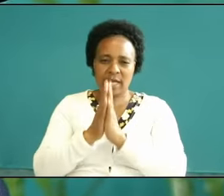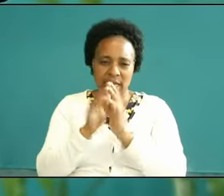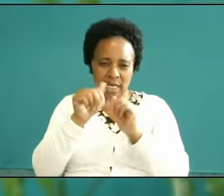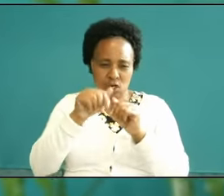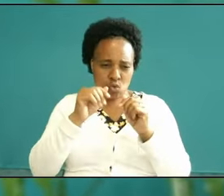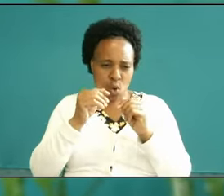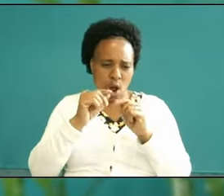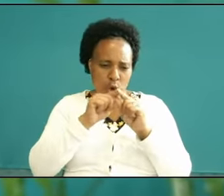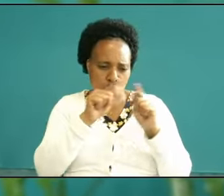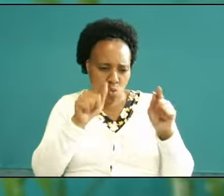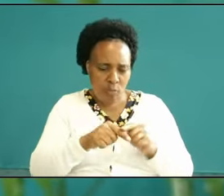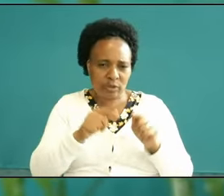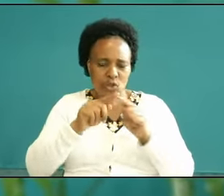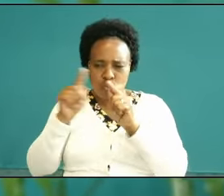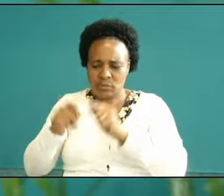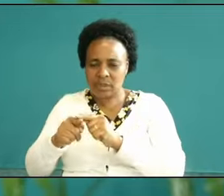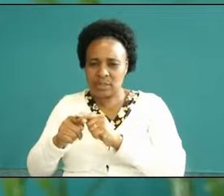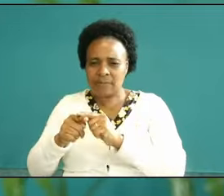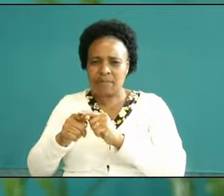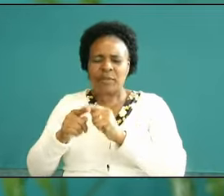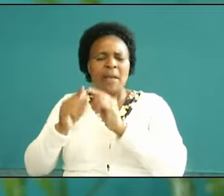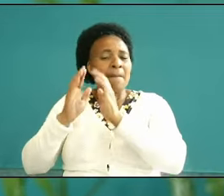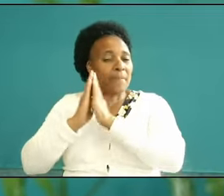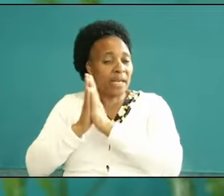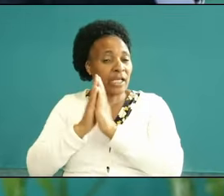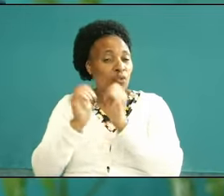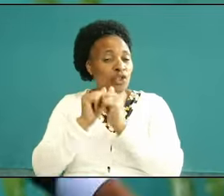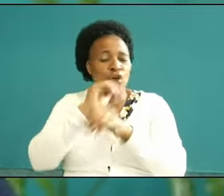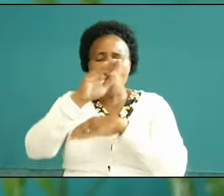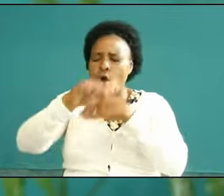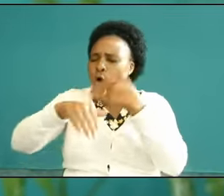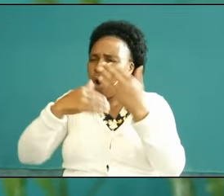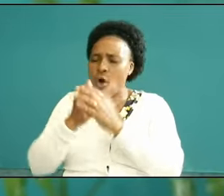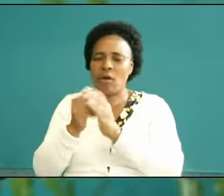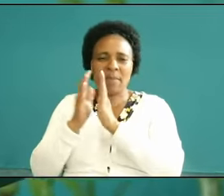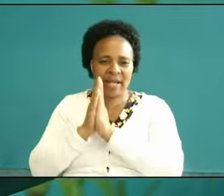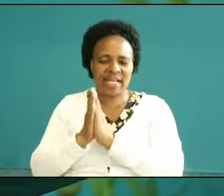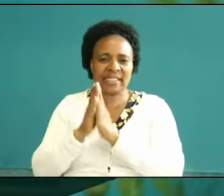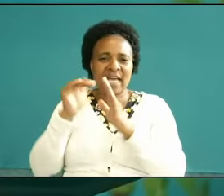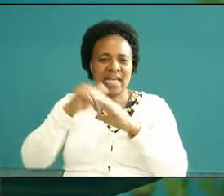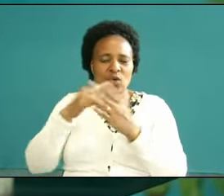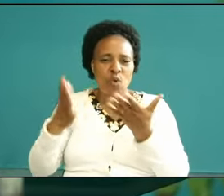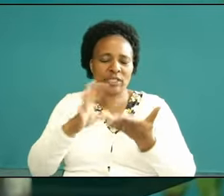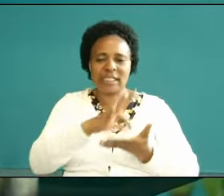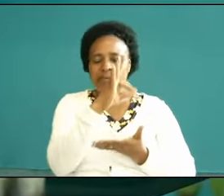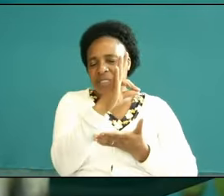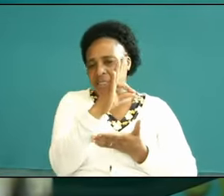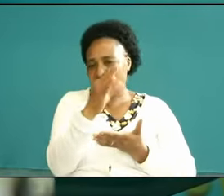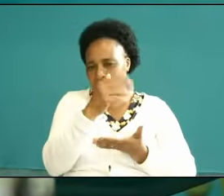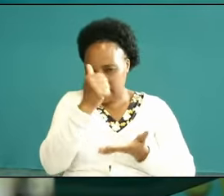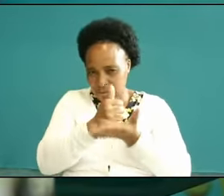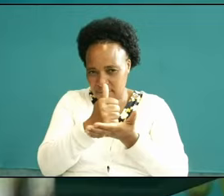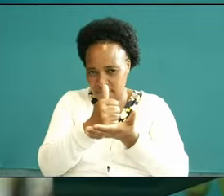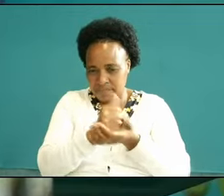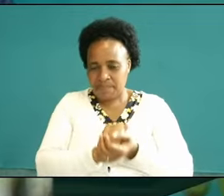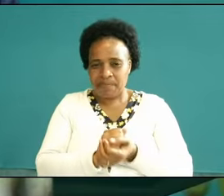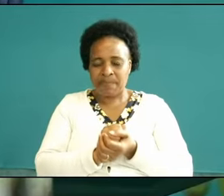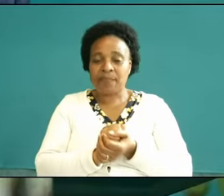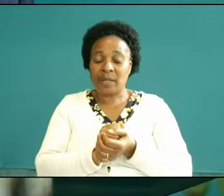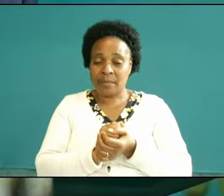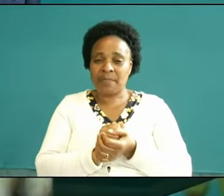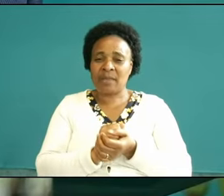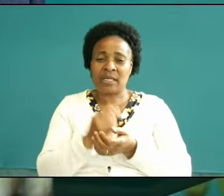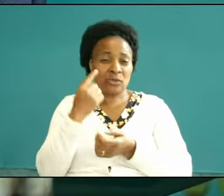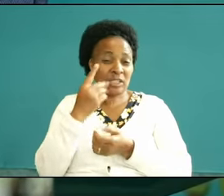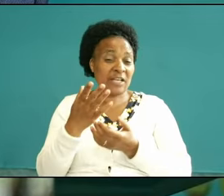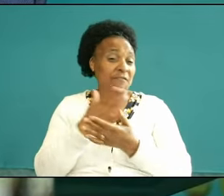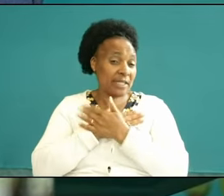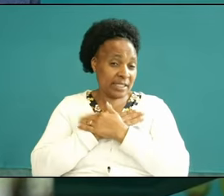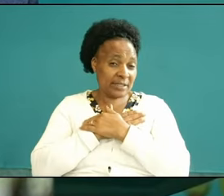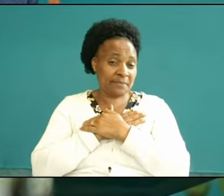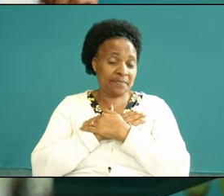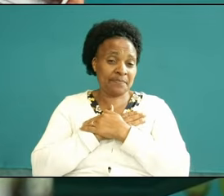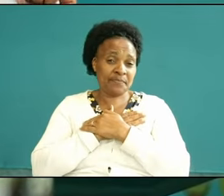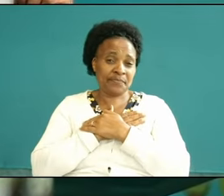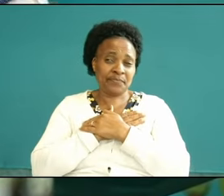praying always with all prayers in the spirit can somebody say Amen you see friends while you in the